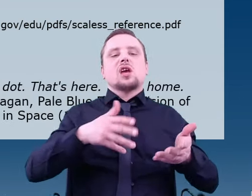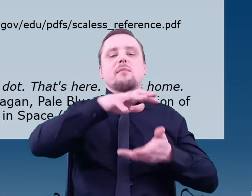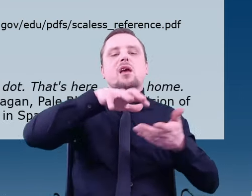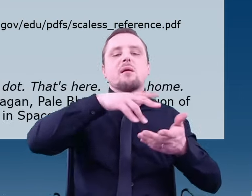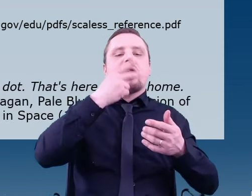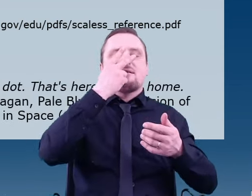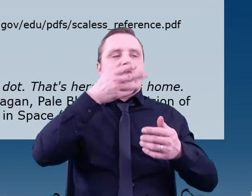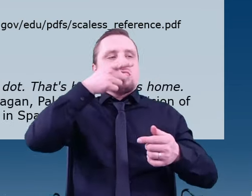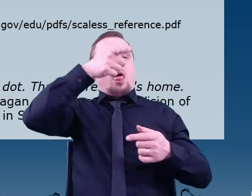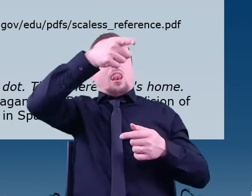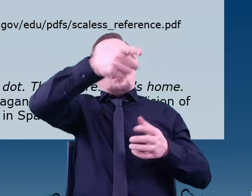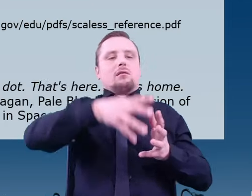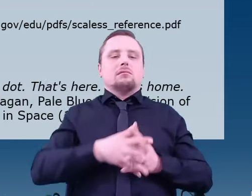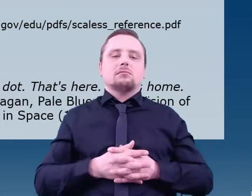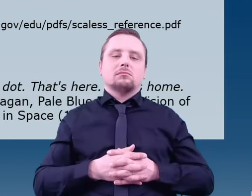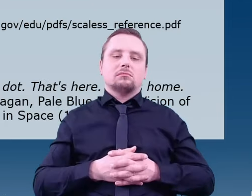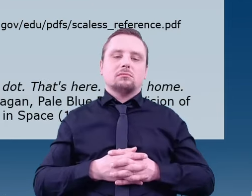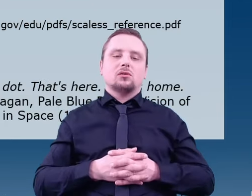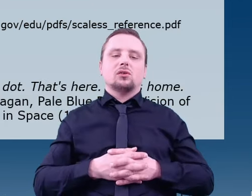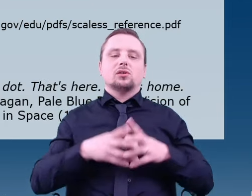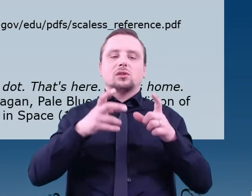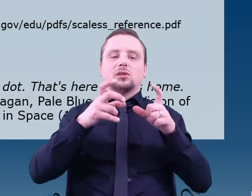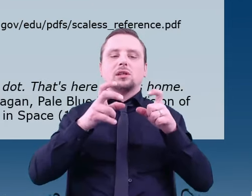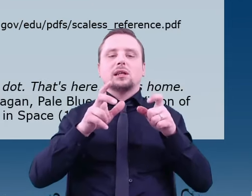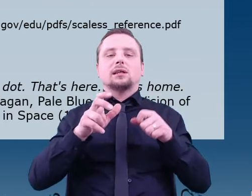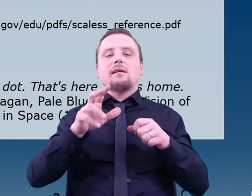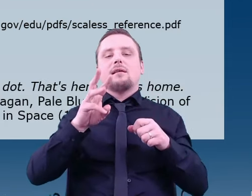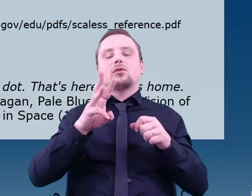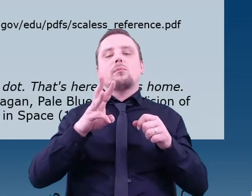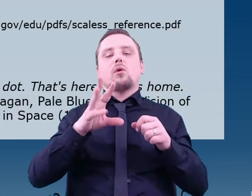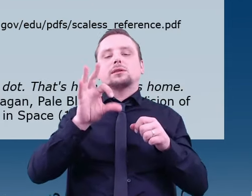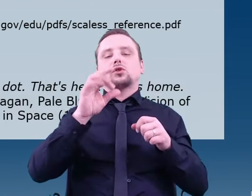The image here was captured by the Voyager probe in 1990.